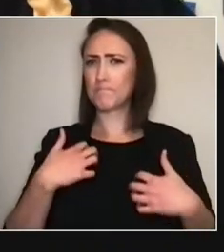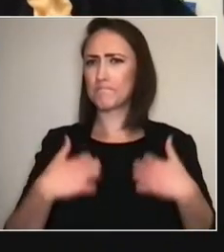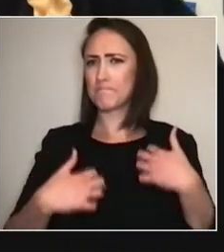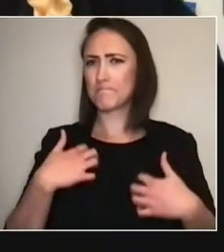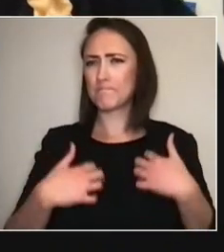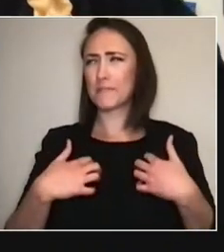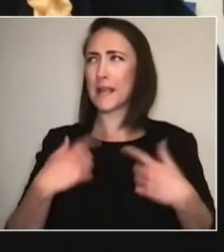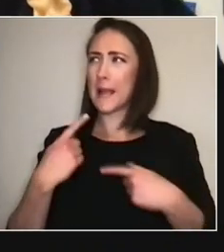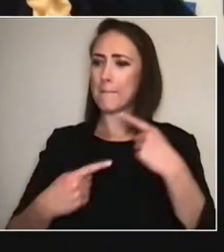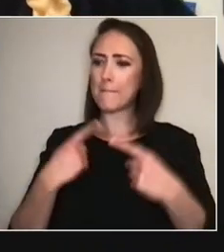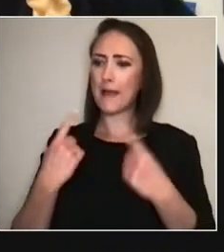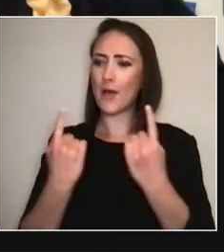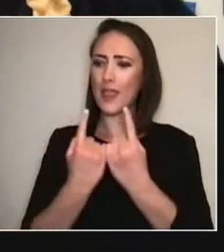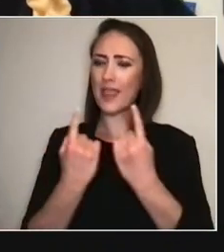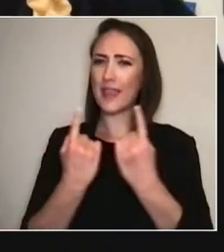the real...